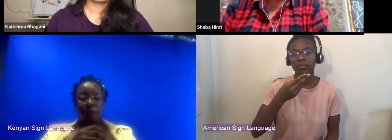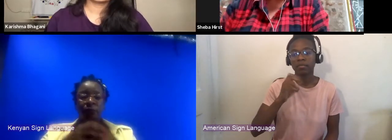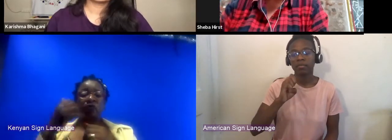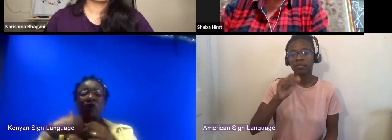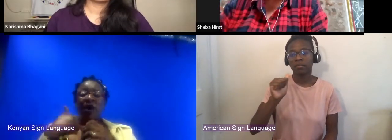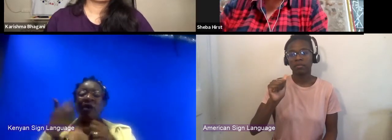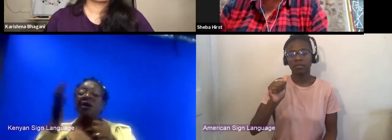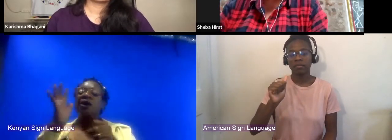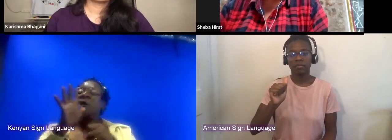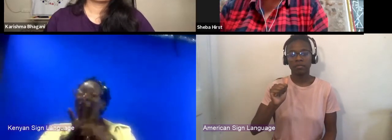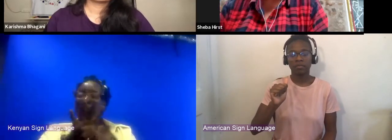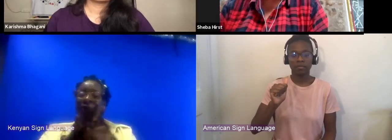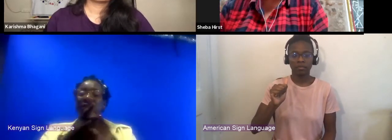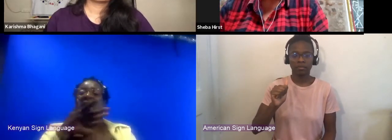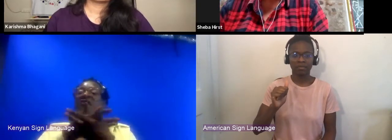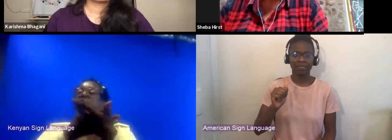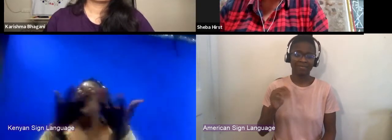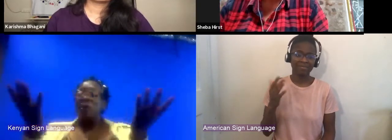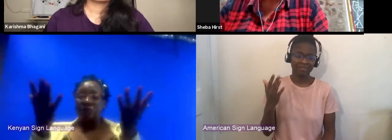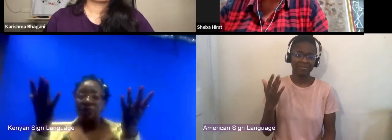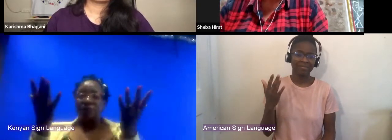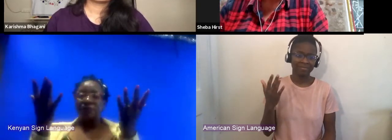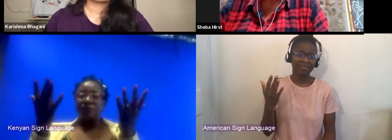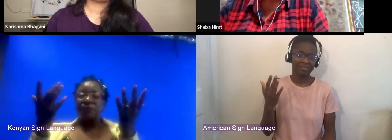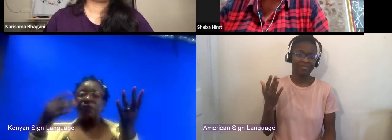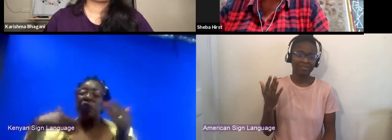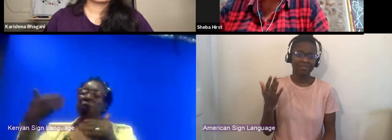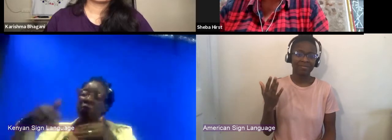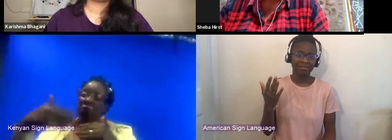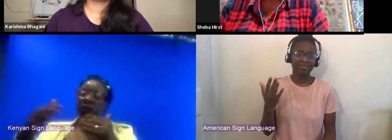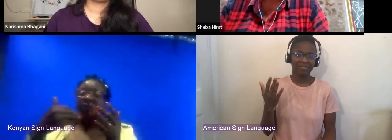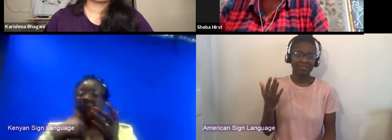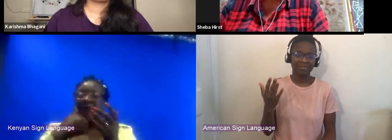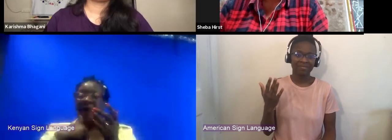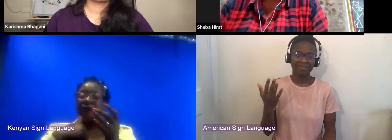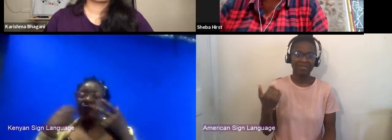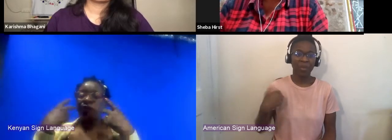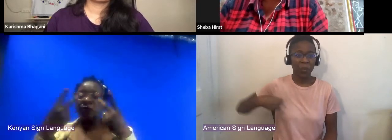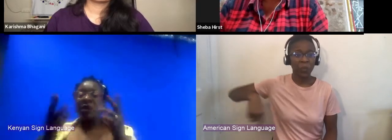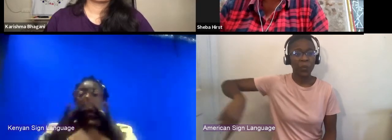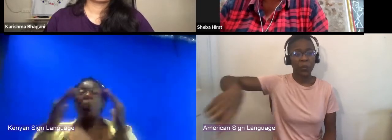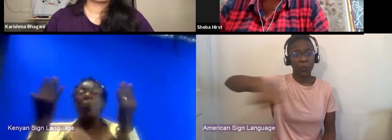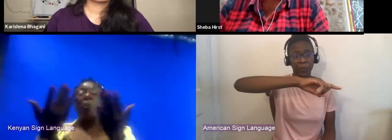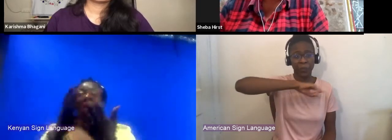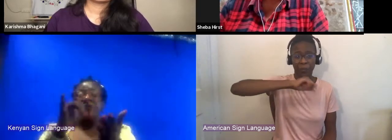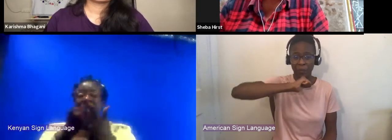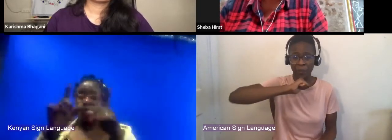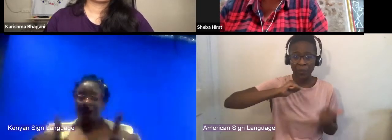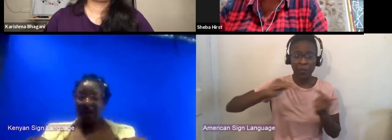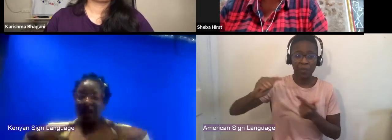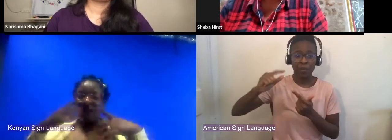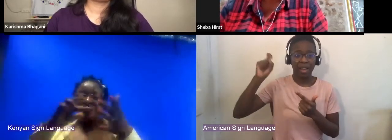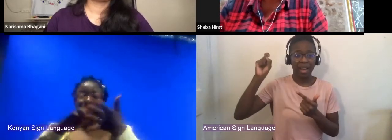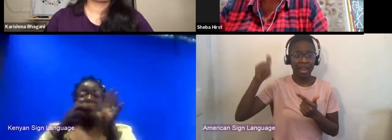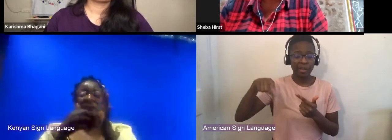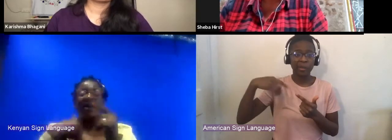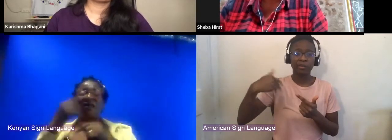everybody has been forced to take on a good hard look at the world that they live in. And to be honest really have a crisis of confidence